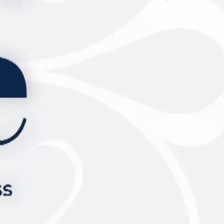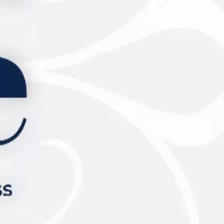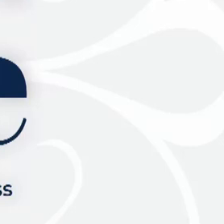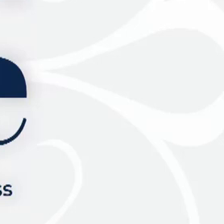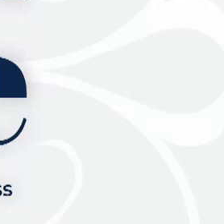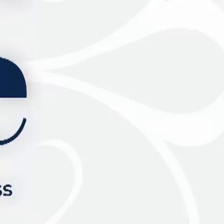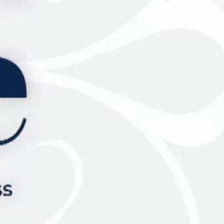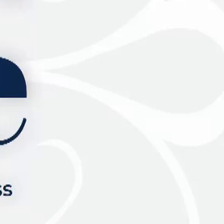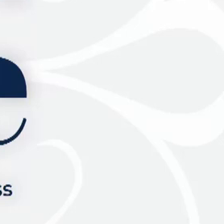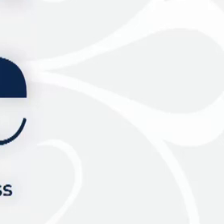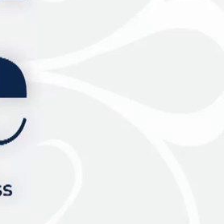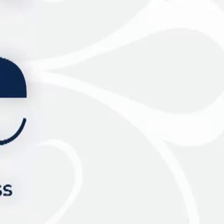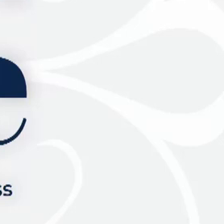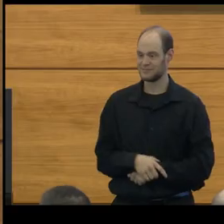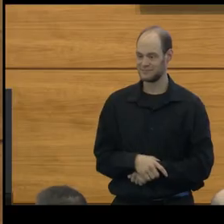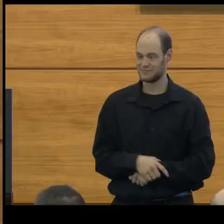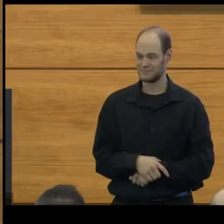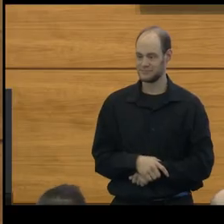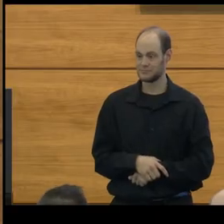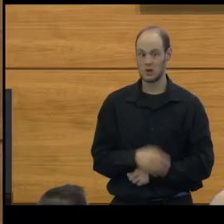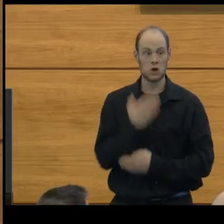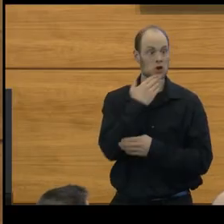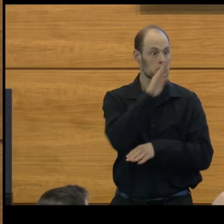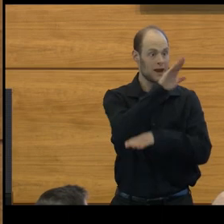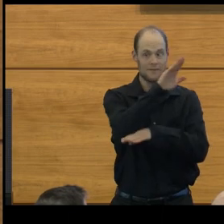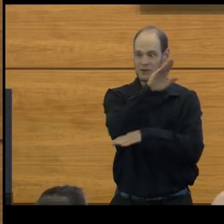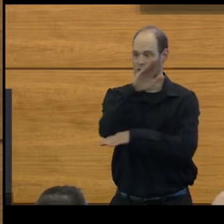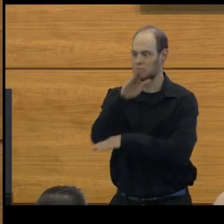Good afternoon, good afternoon, and welcome